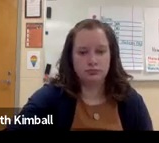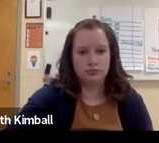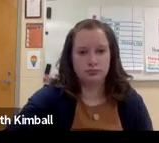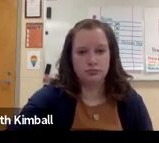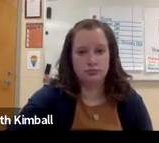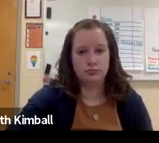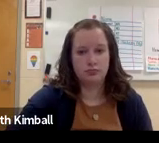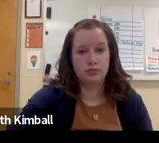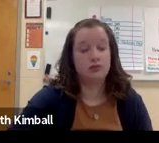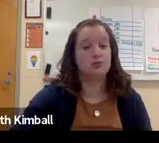Ready to switch?